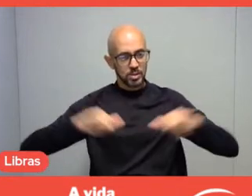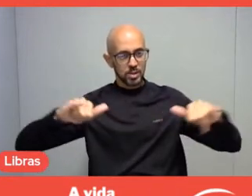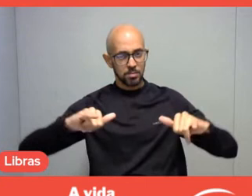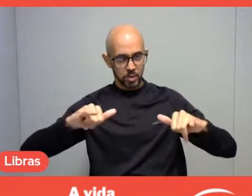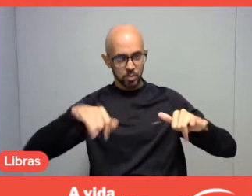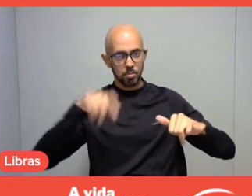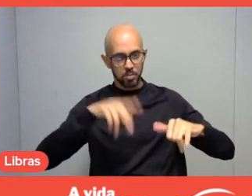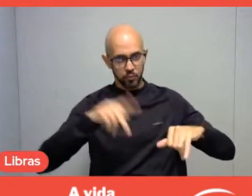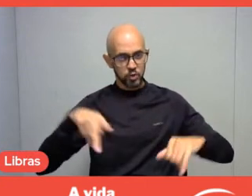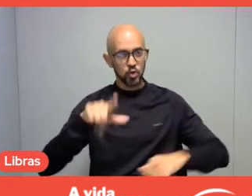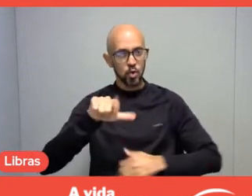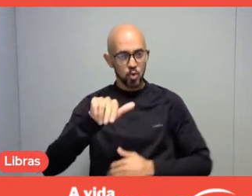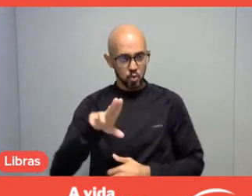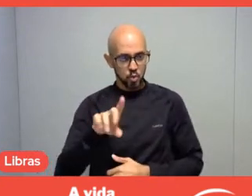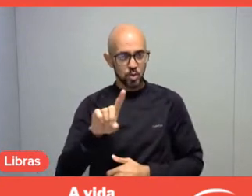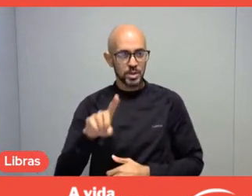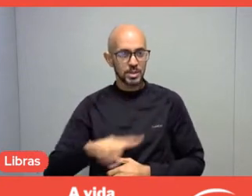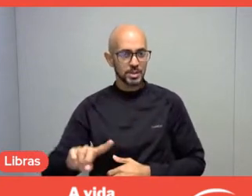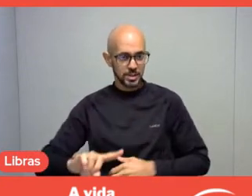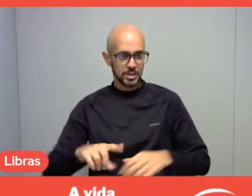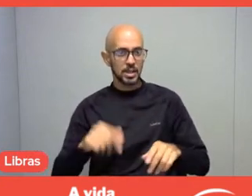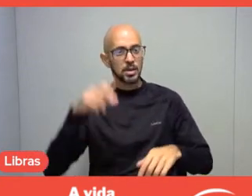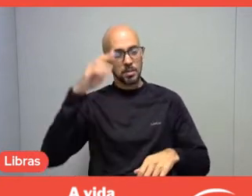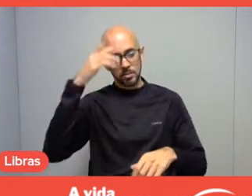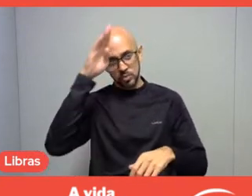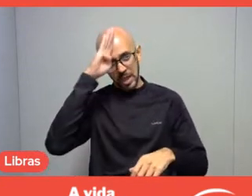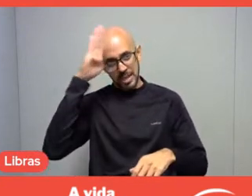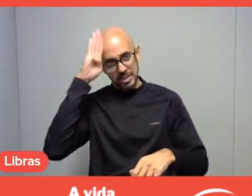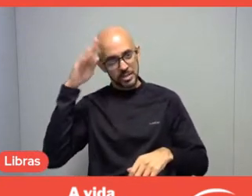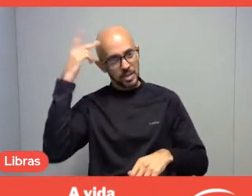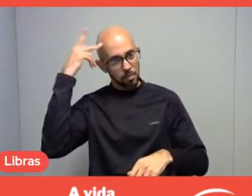Sesc São Paulo was also present, among other colleagues.